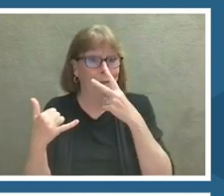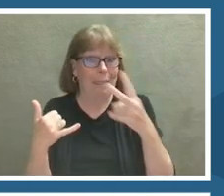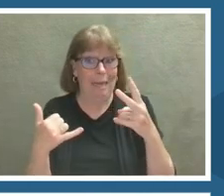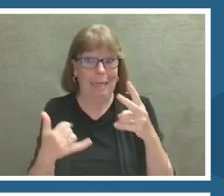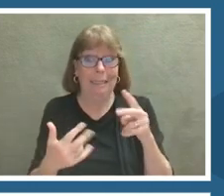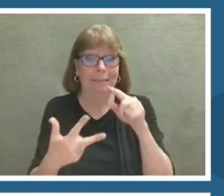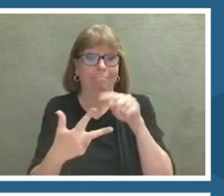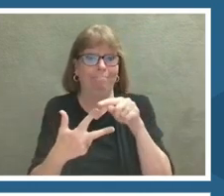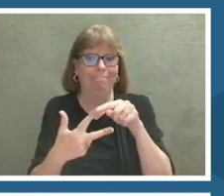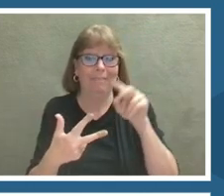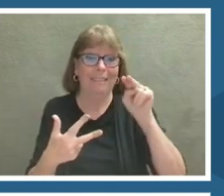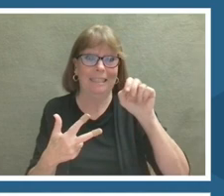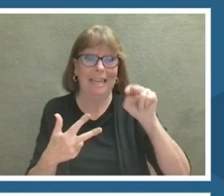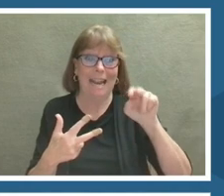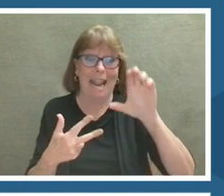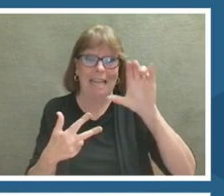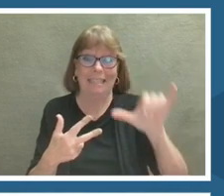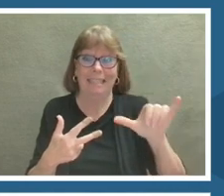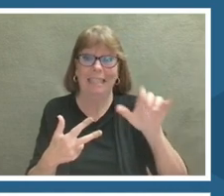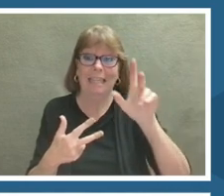Next up is the secrets of the sea project.